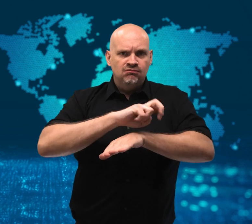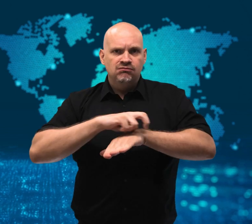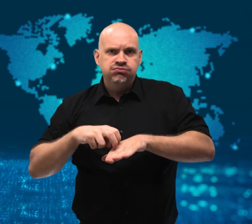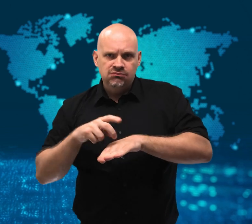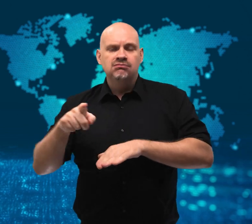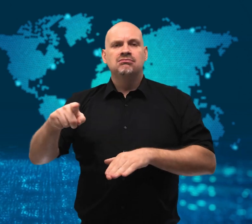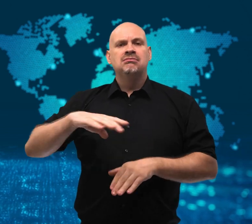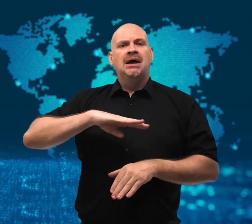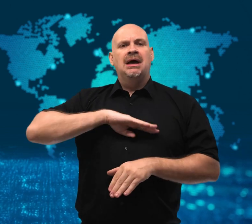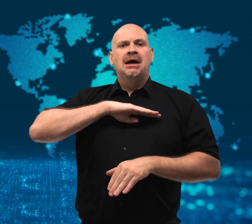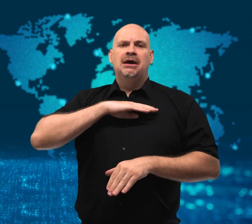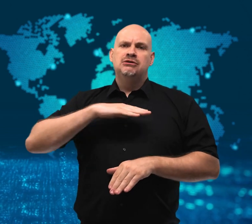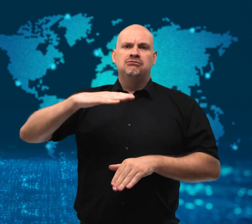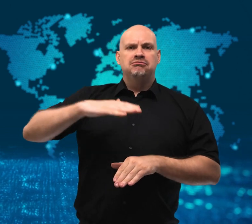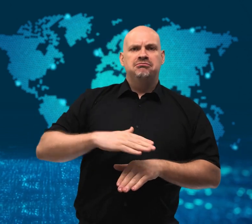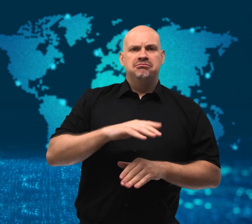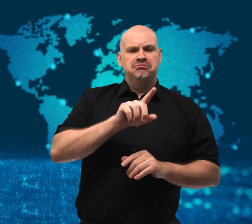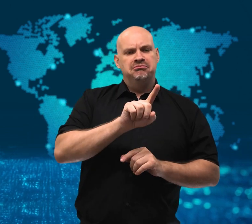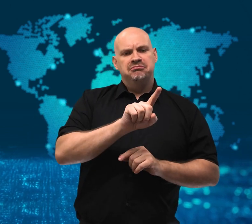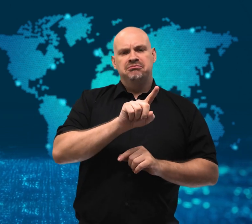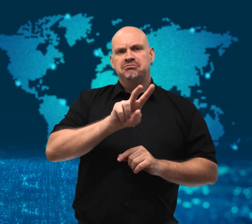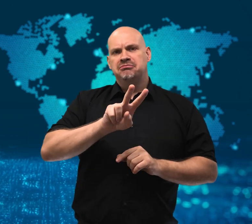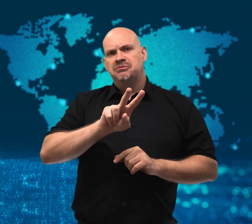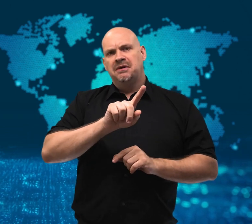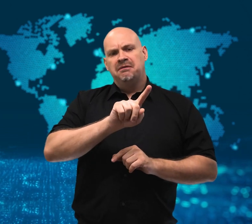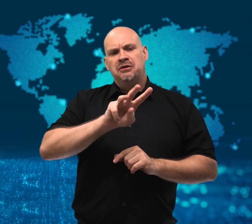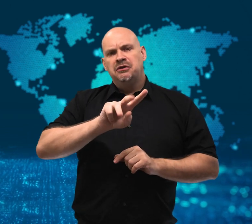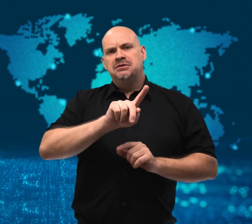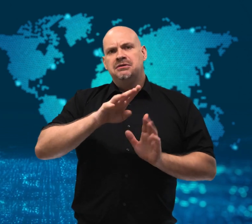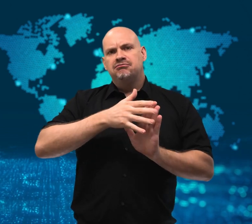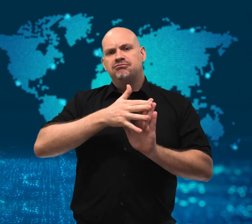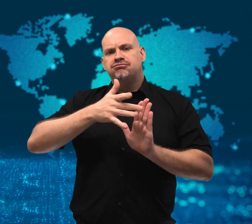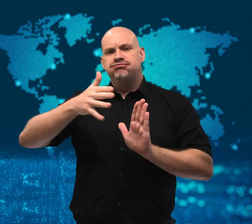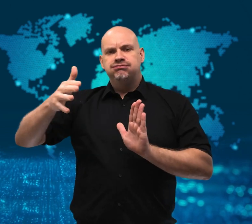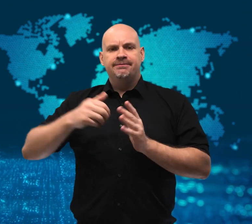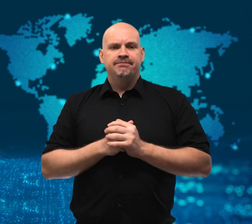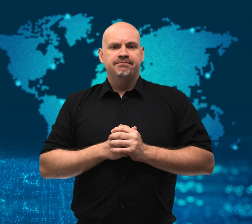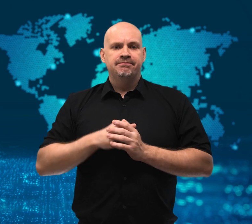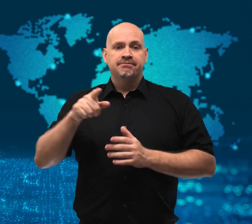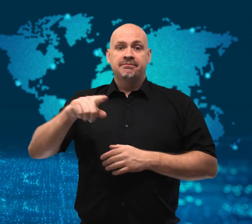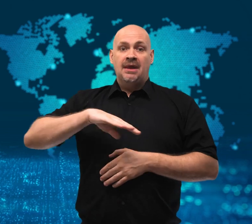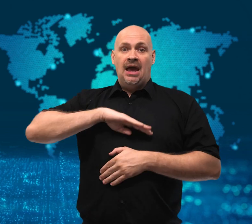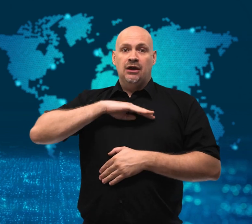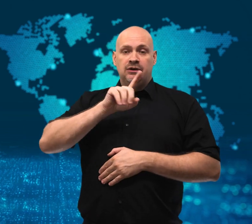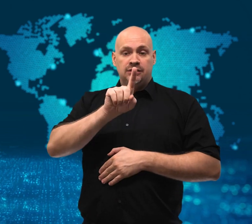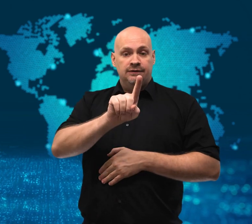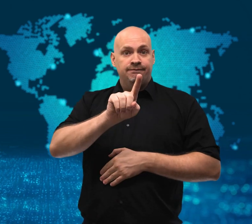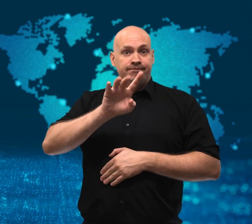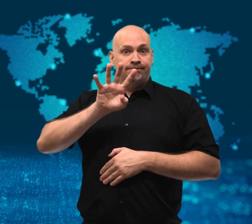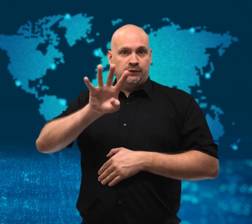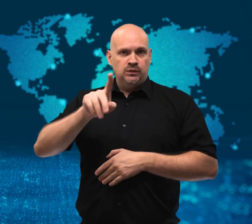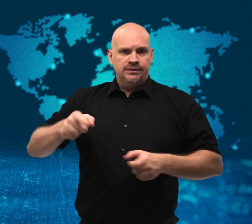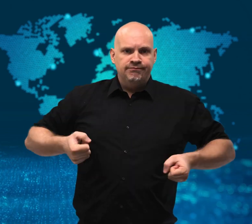he started to use crutches and a wheelchair